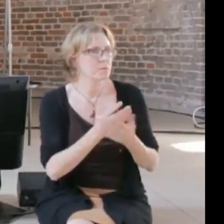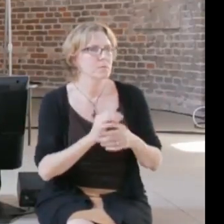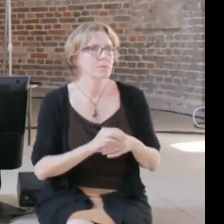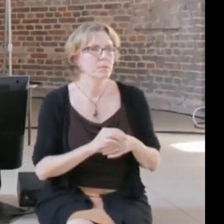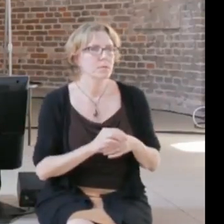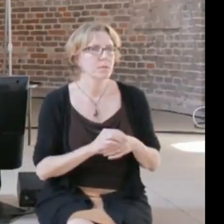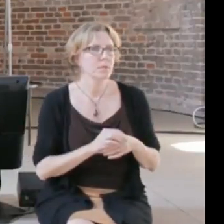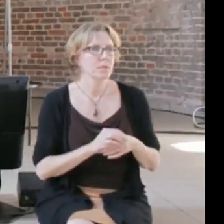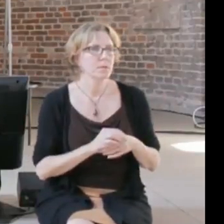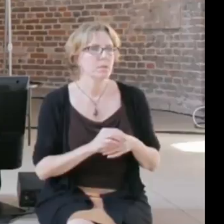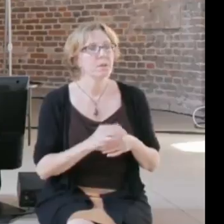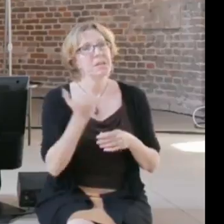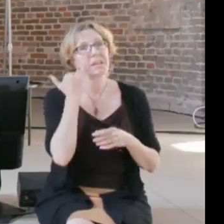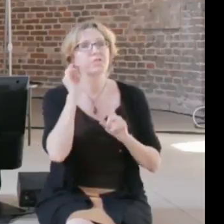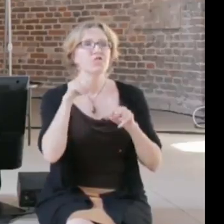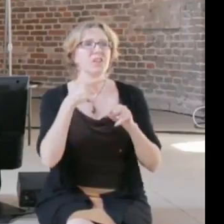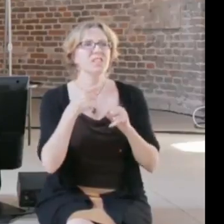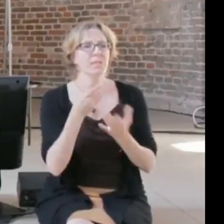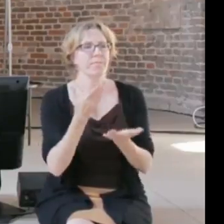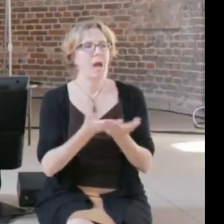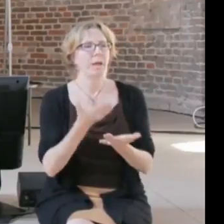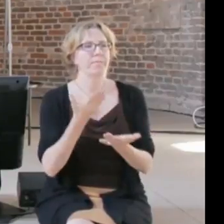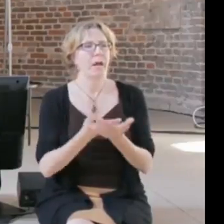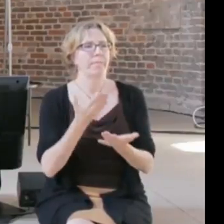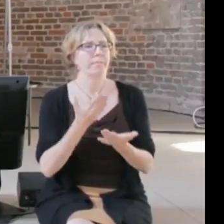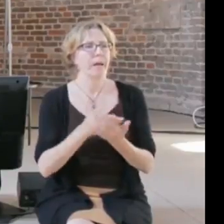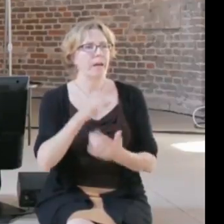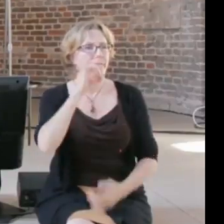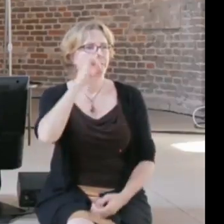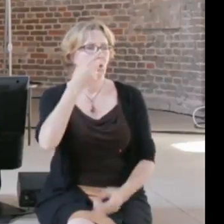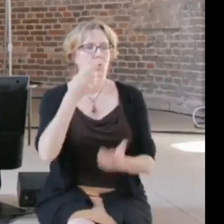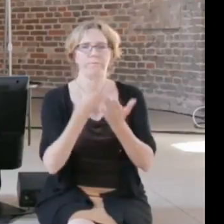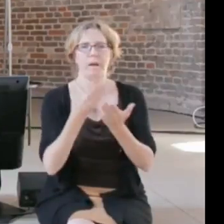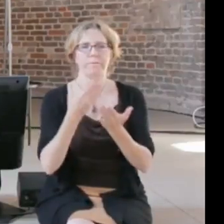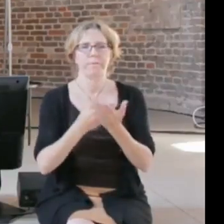to everyone in the newspaper or at the public service announcements, so I wonder maybe back